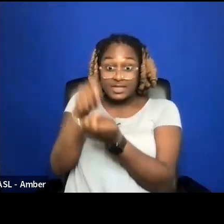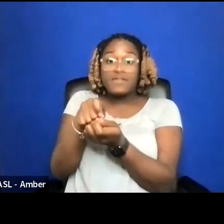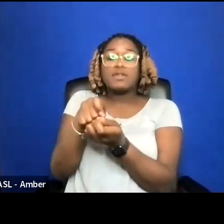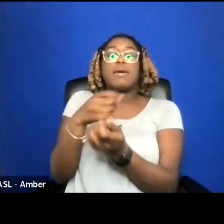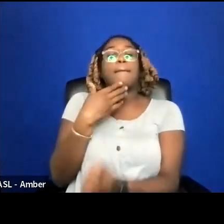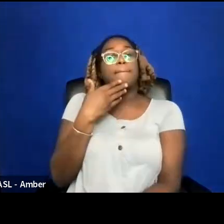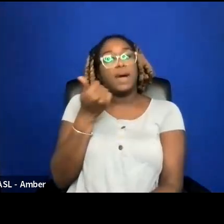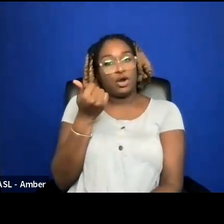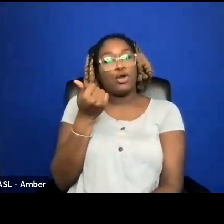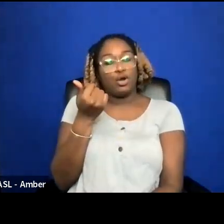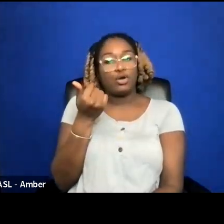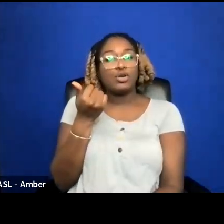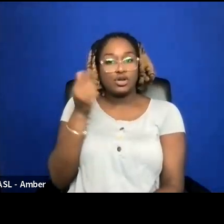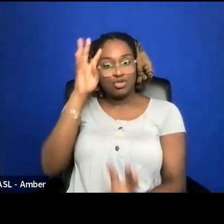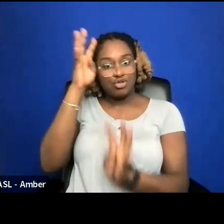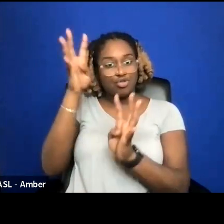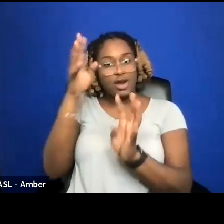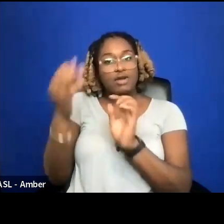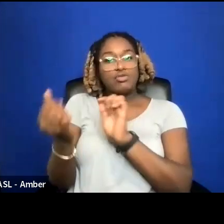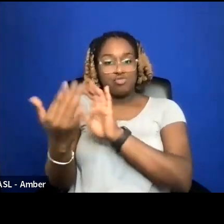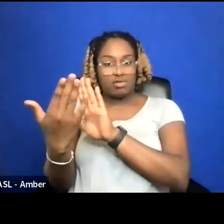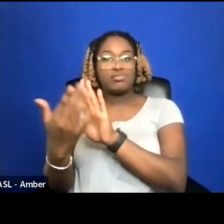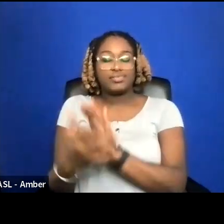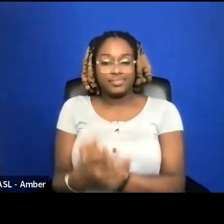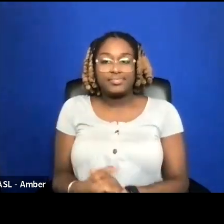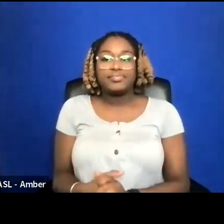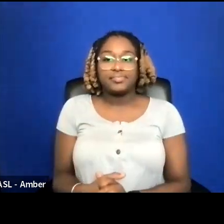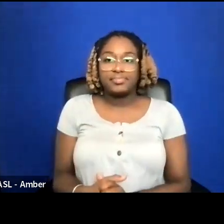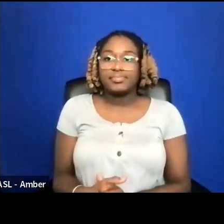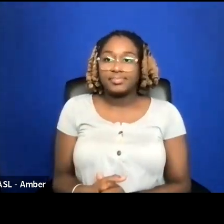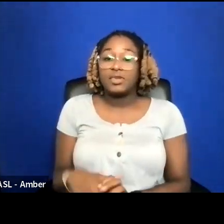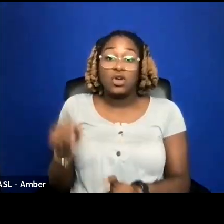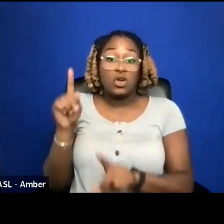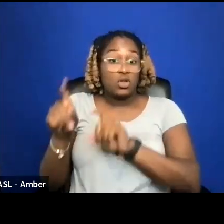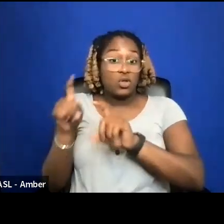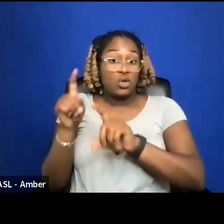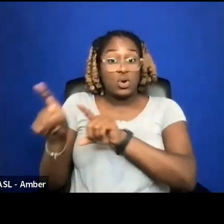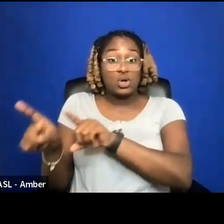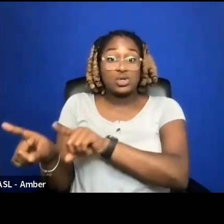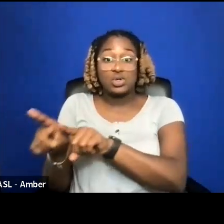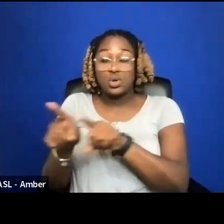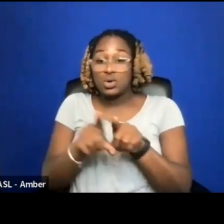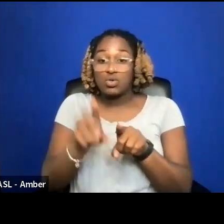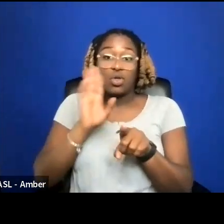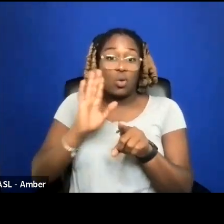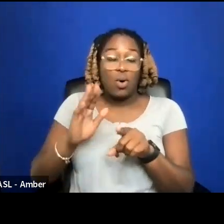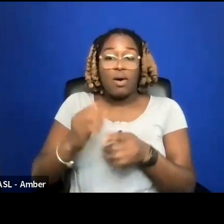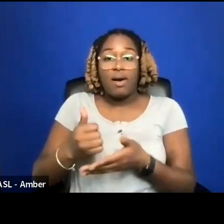BUT STARTING OFF WITH SOMETHING SPECIFIC IS BETTER FOR TO YOU CREATE YOUR STRATEGY.